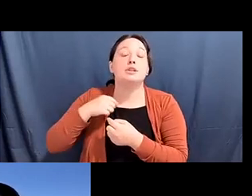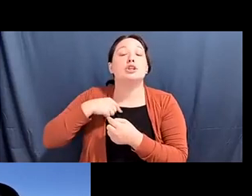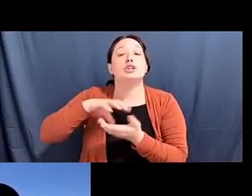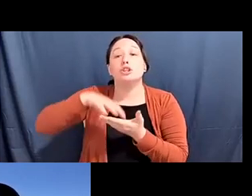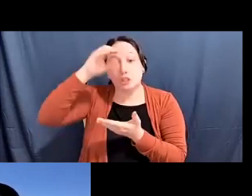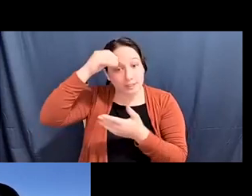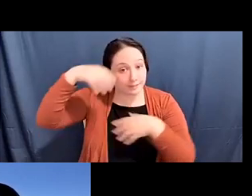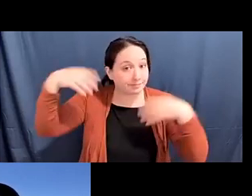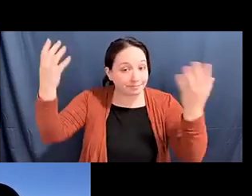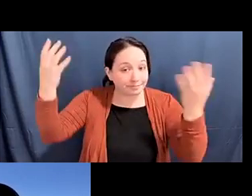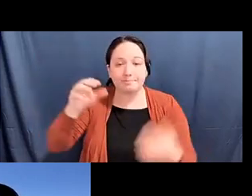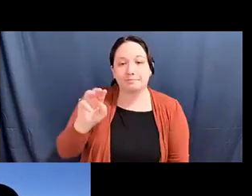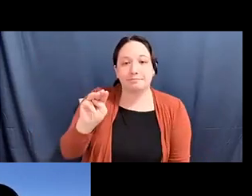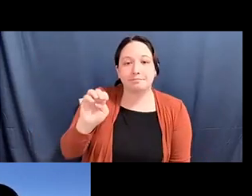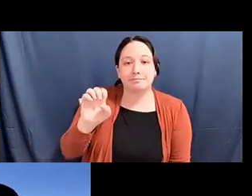pam tau lee: to train myself to really